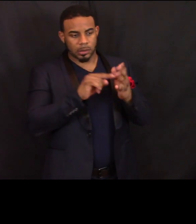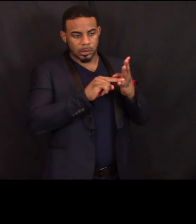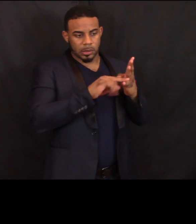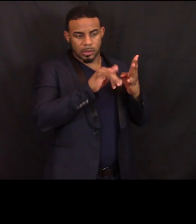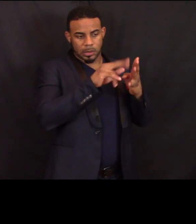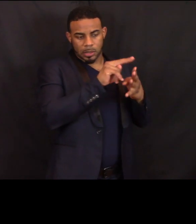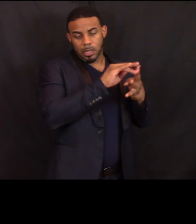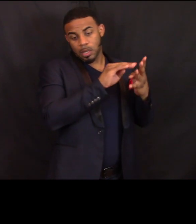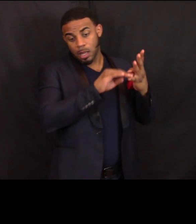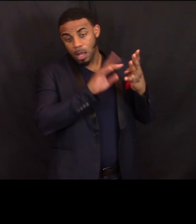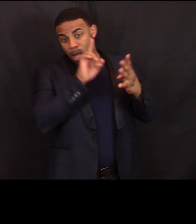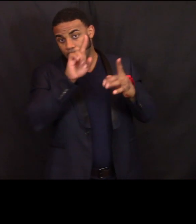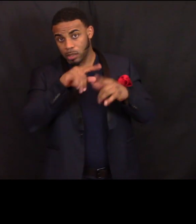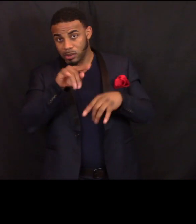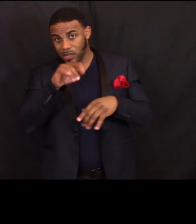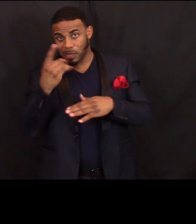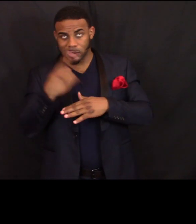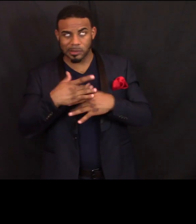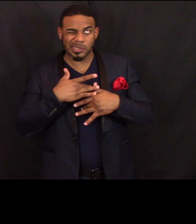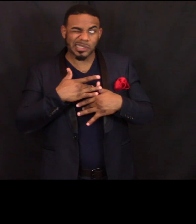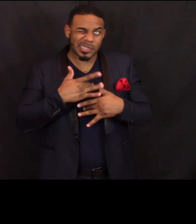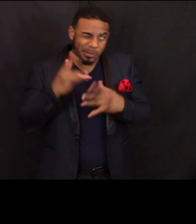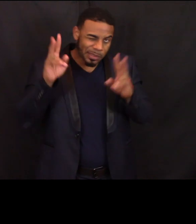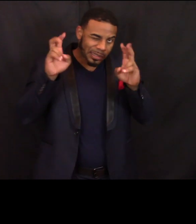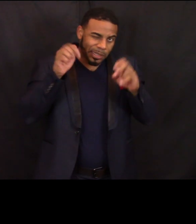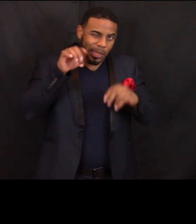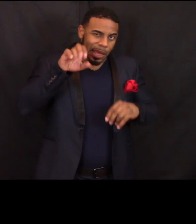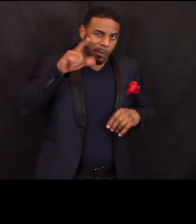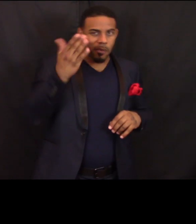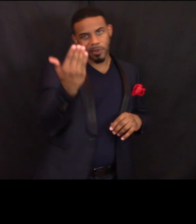You know, usually April 15th.